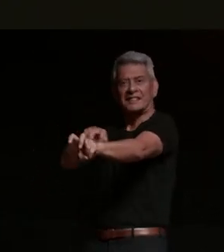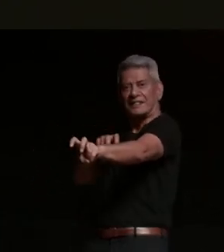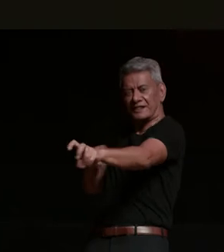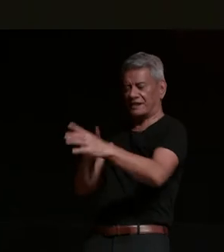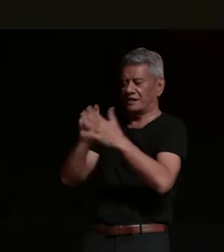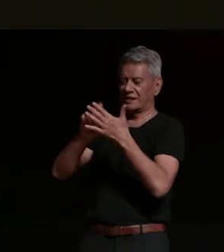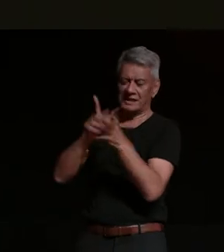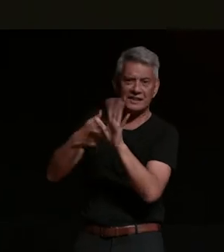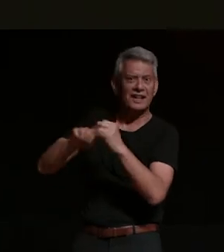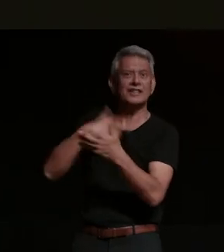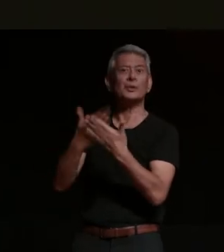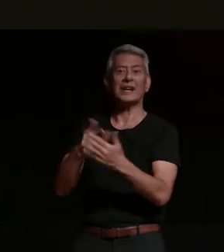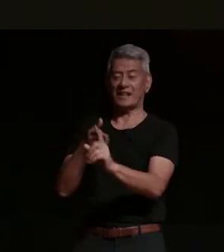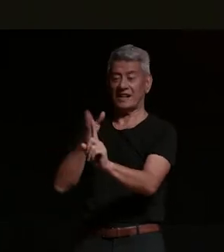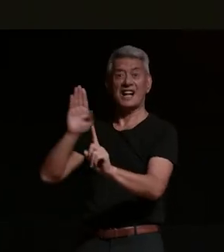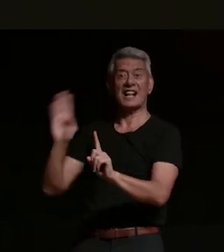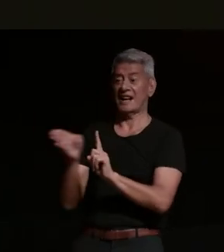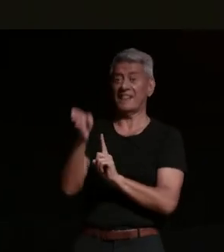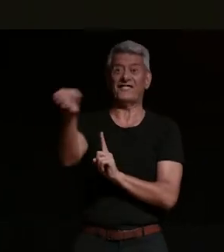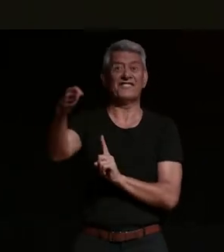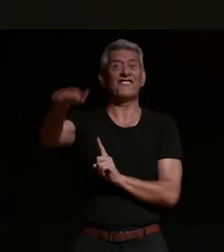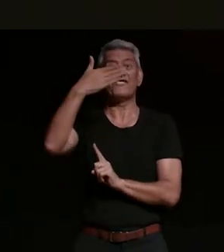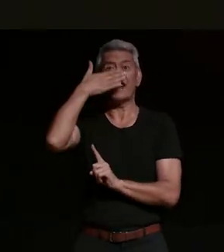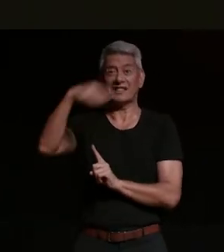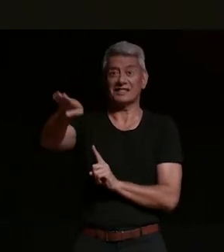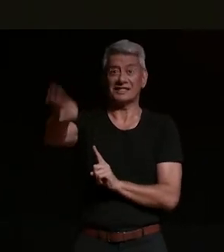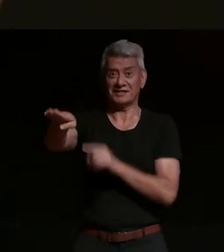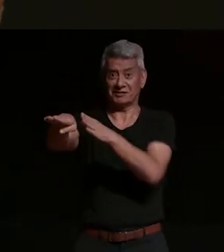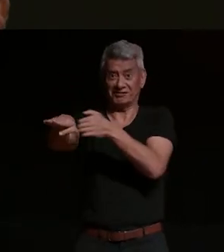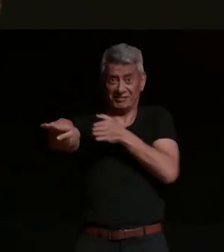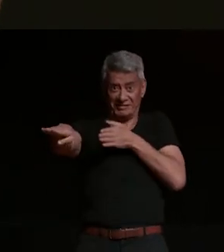we get to lead sydney mardi gras and it's a parade so mardi gras goes for like a month